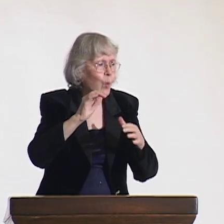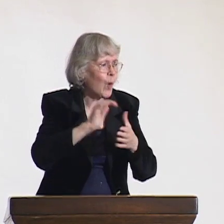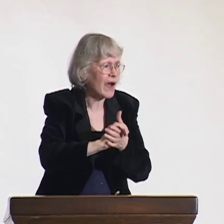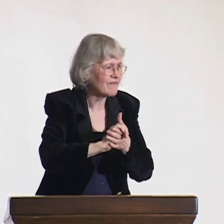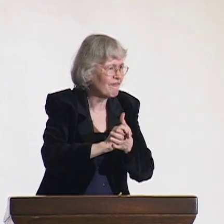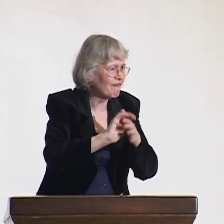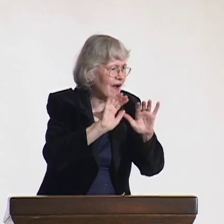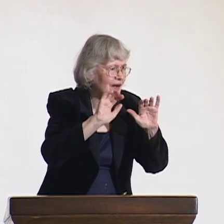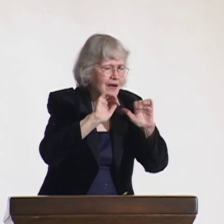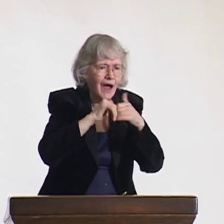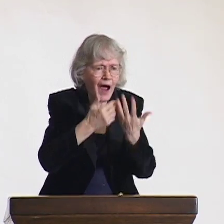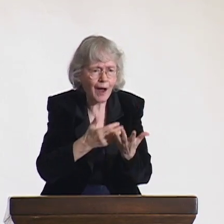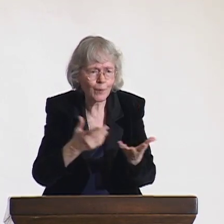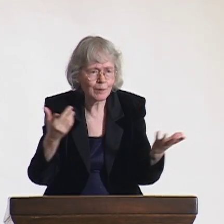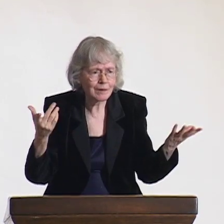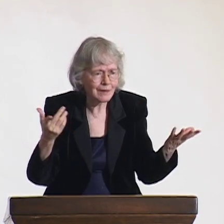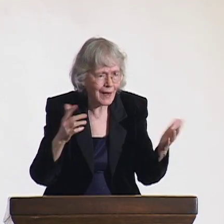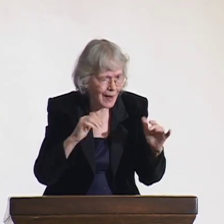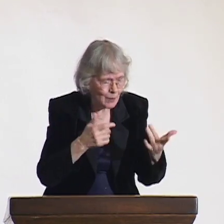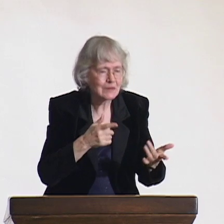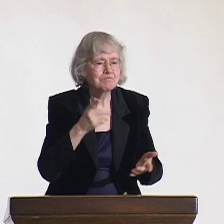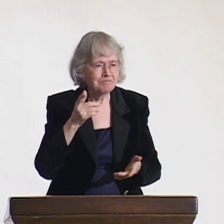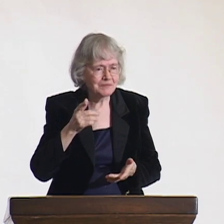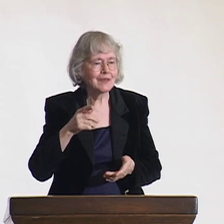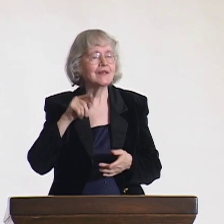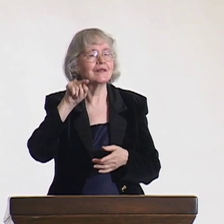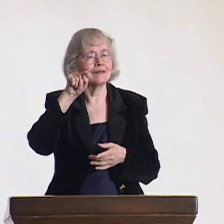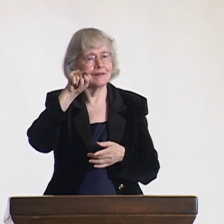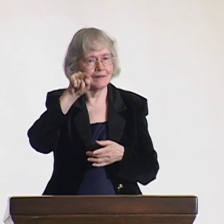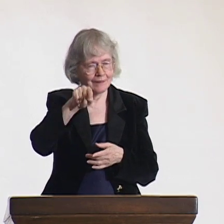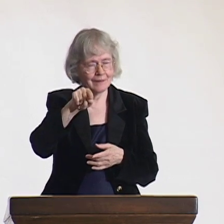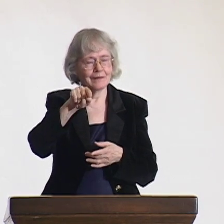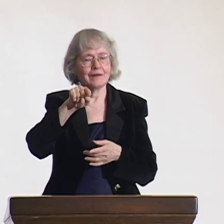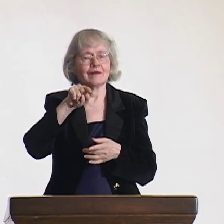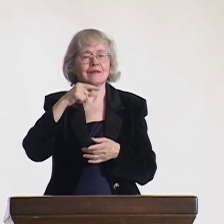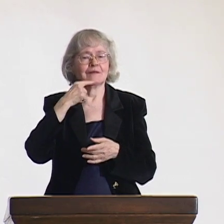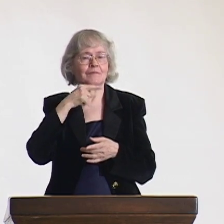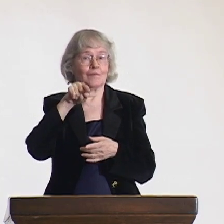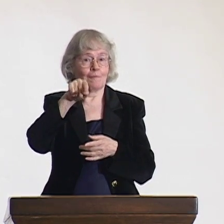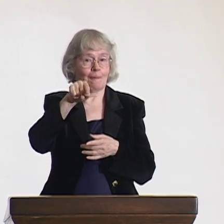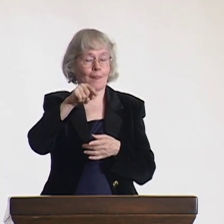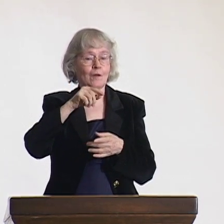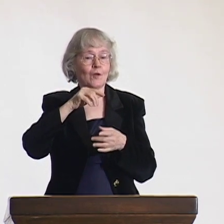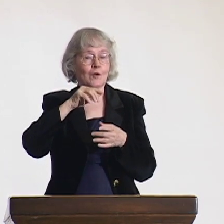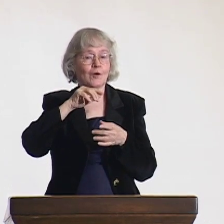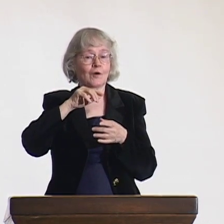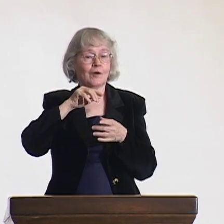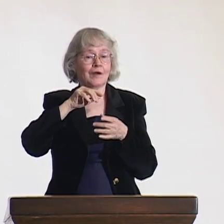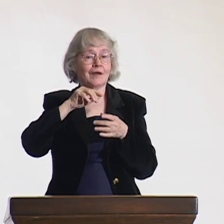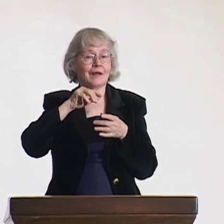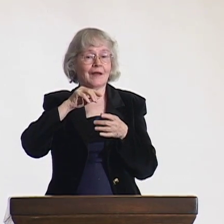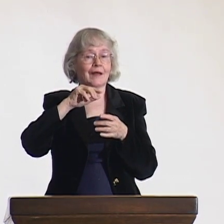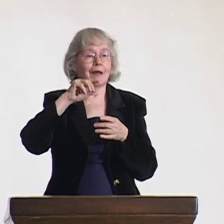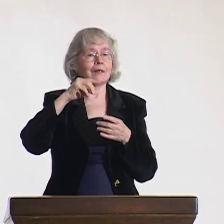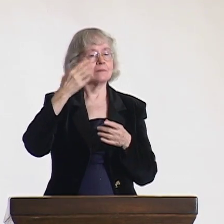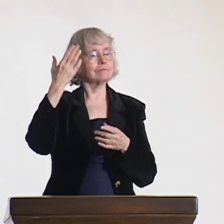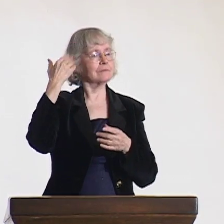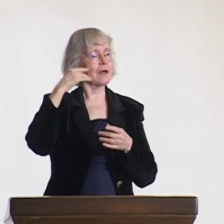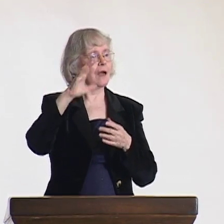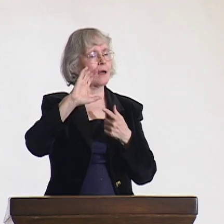told me some interesting stories that I'll share with you. Generations ago, if a man wanted a wife he would do to find one.